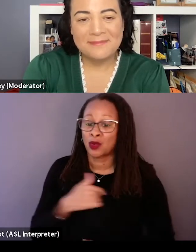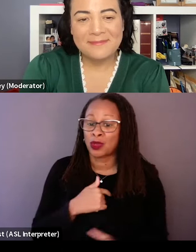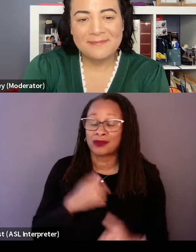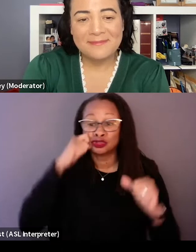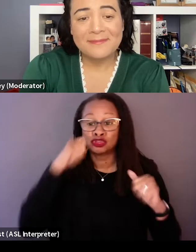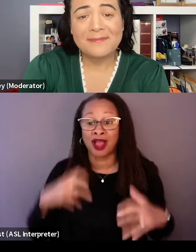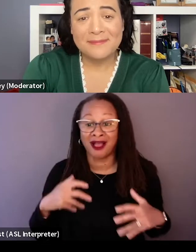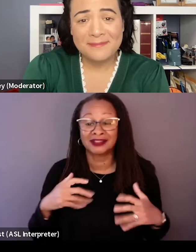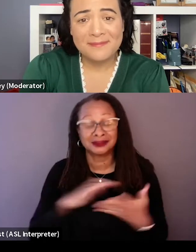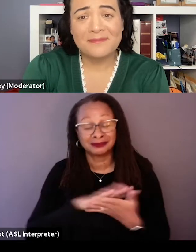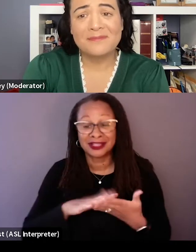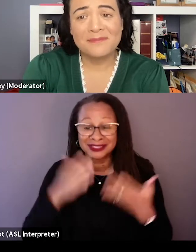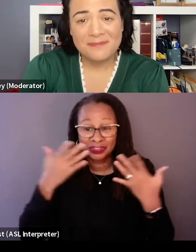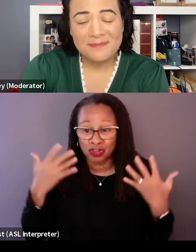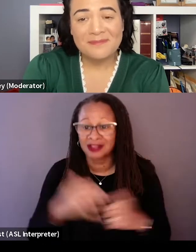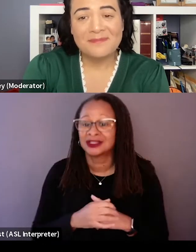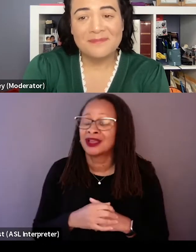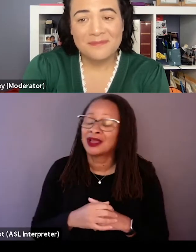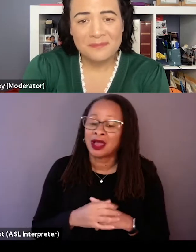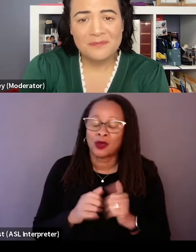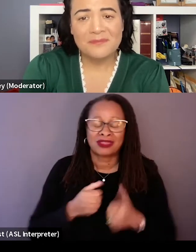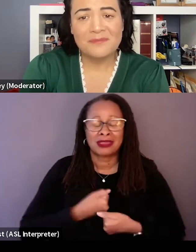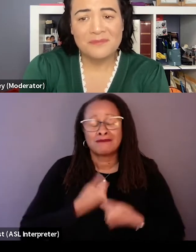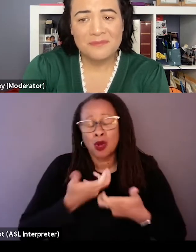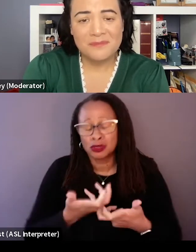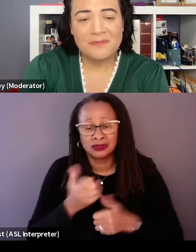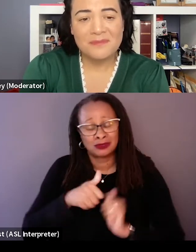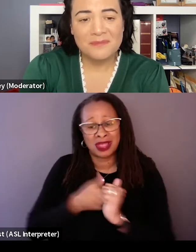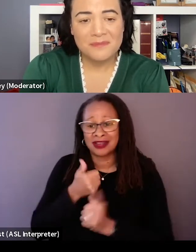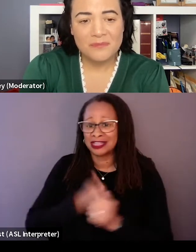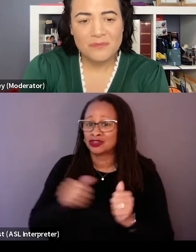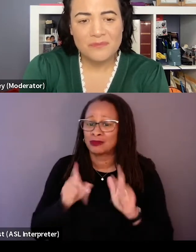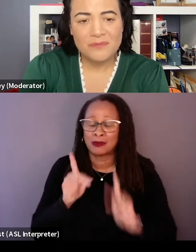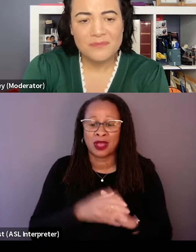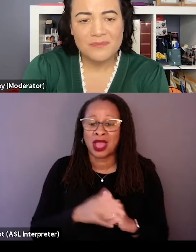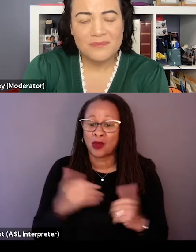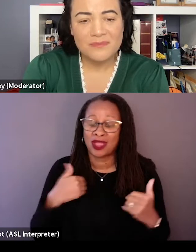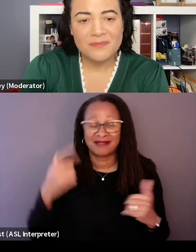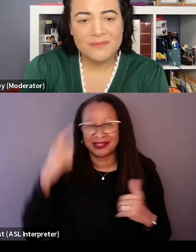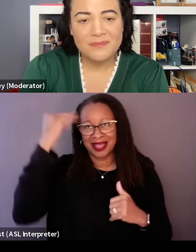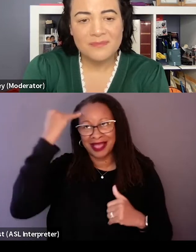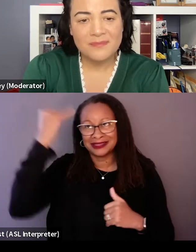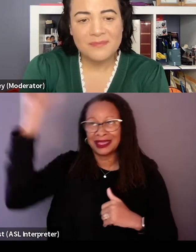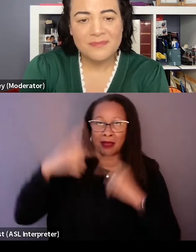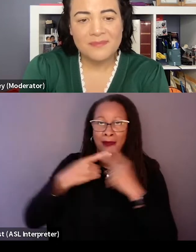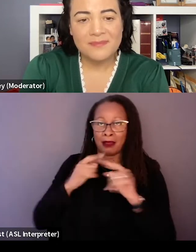pleasantly shocked with how emotional they were. I think we have this preconceived notion that, excuse me,